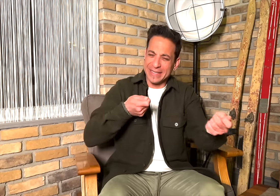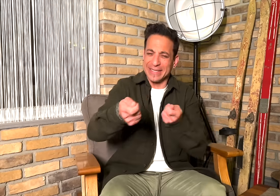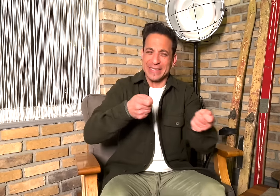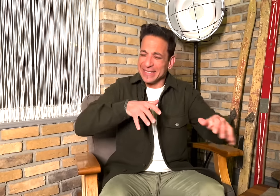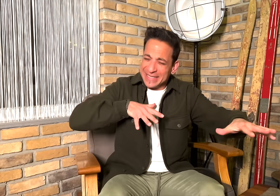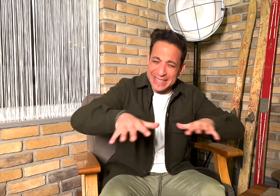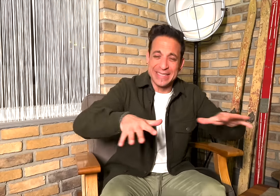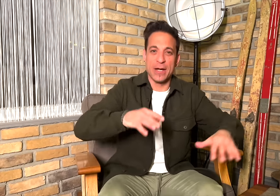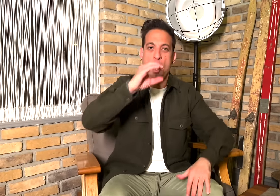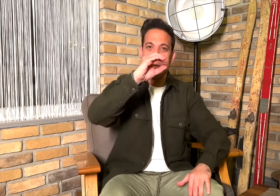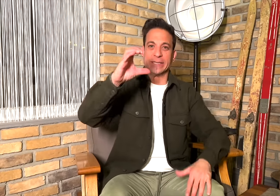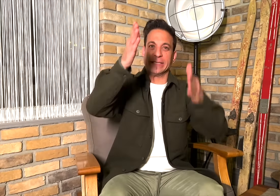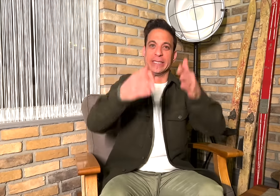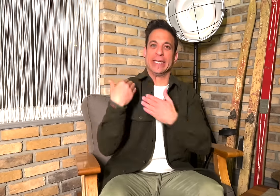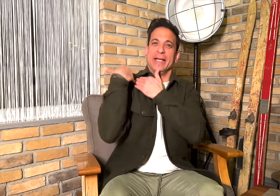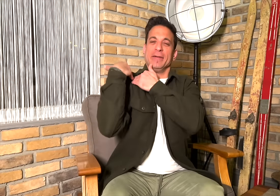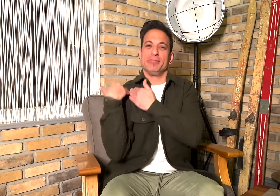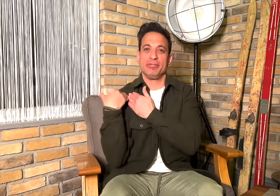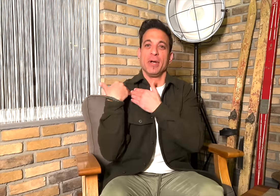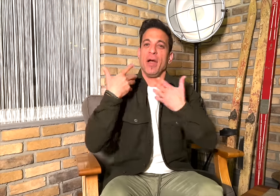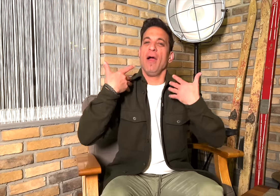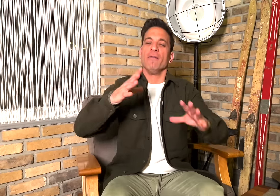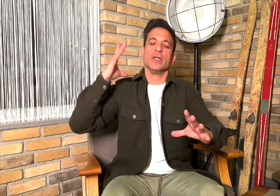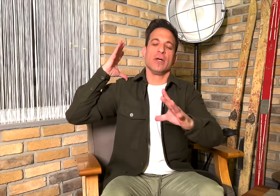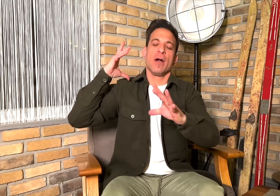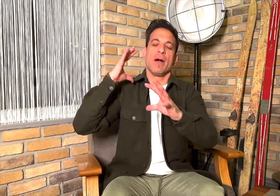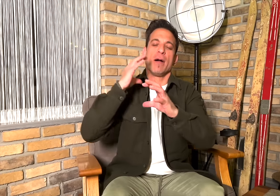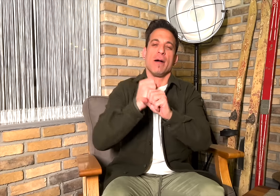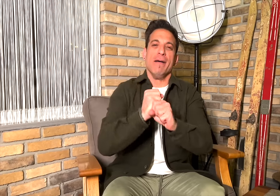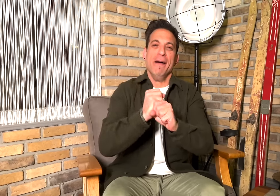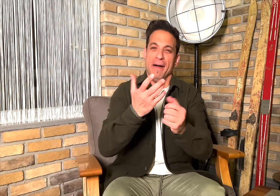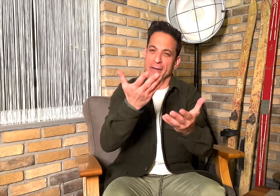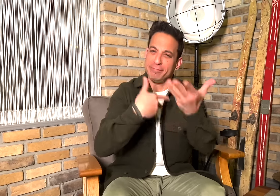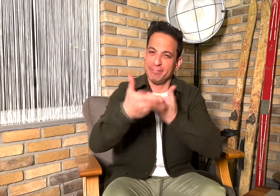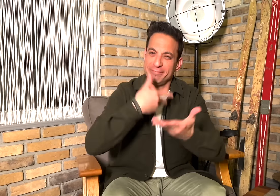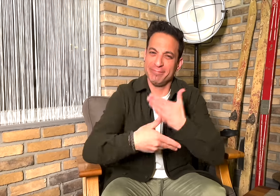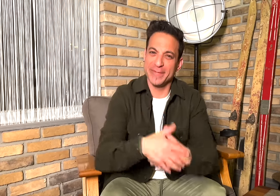[Memnos]: As the person in charge of the Organizing Committee and now that Winter Deaflympics has come to an end, how do you feel?